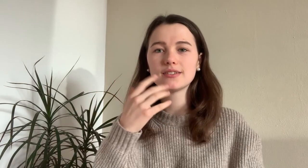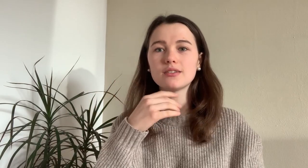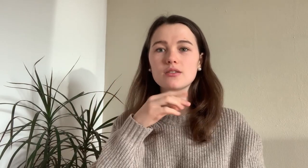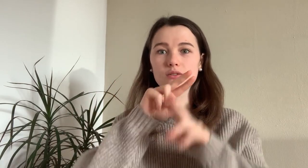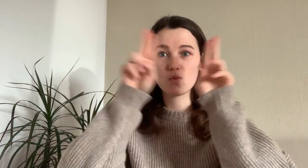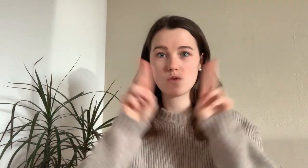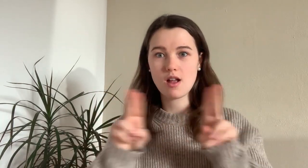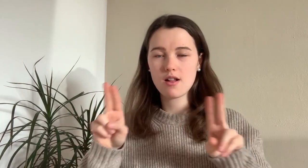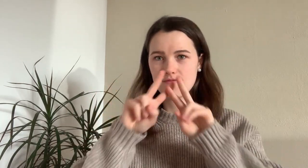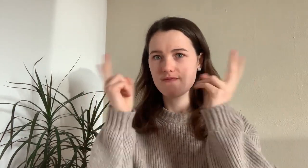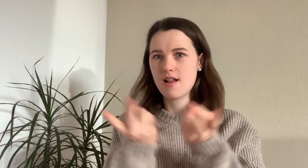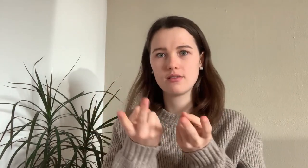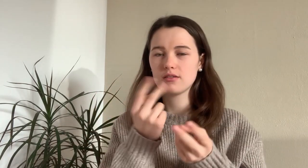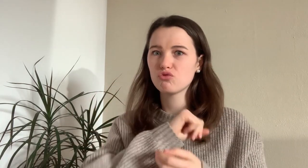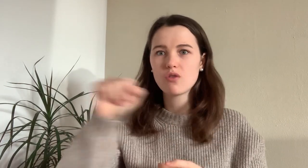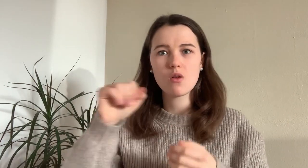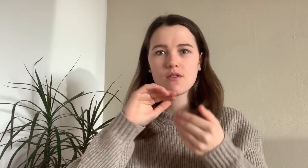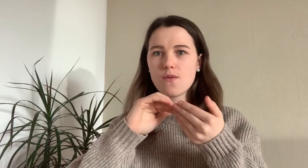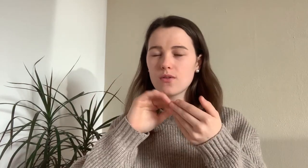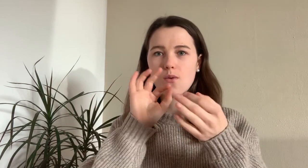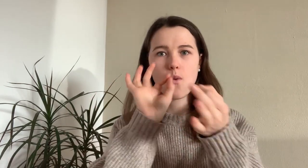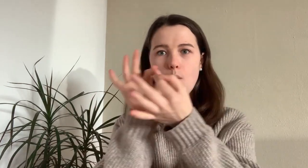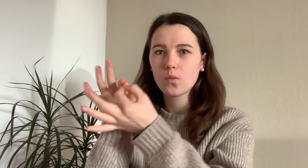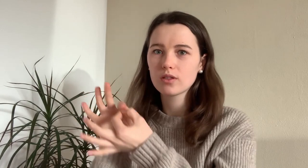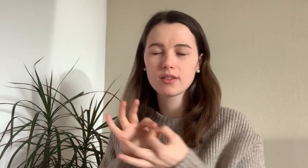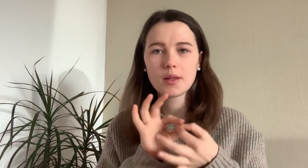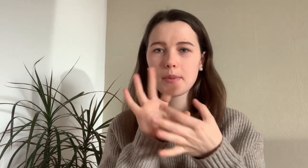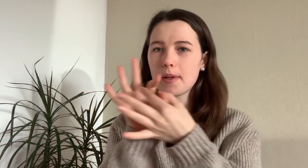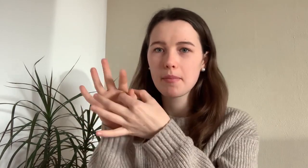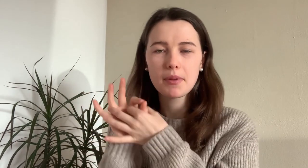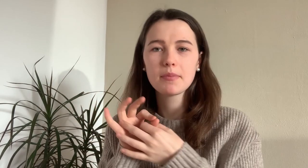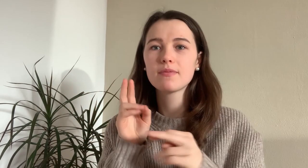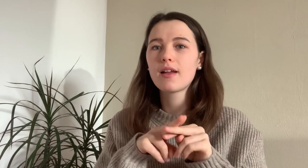that we connect with other people very fast internationally.